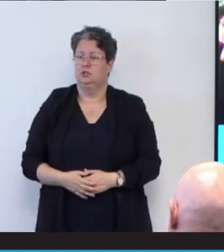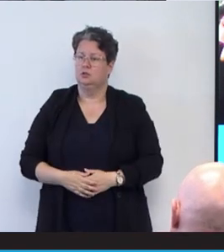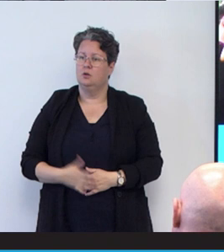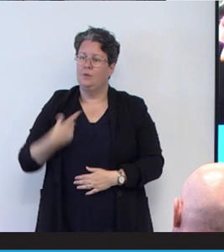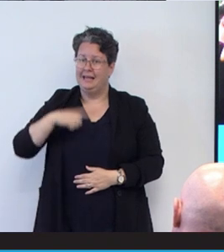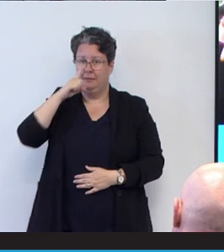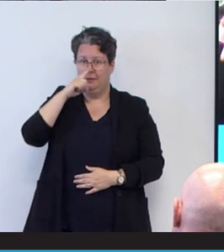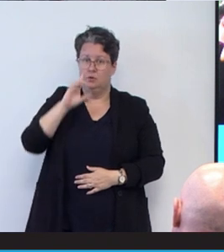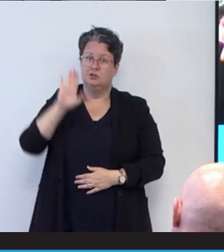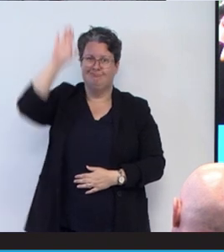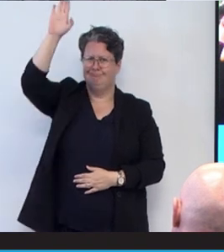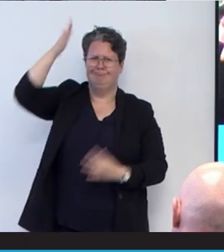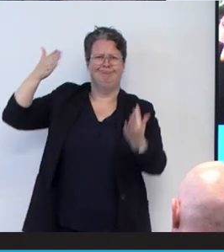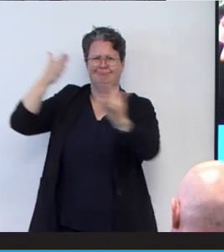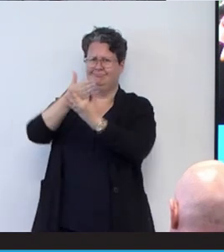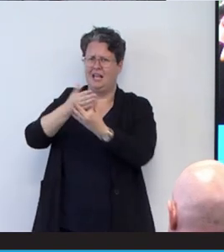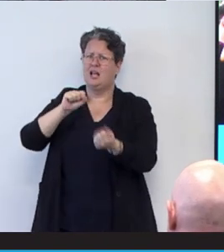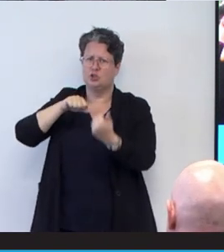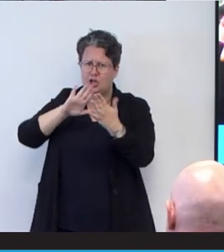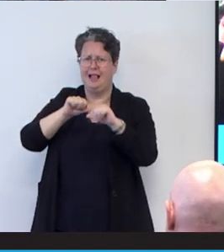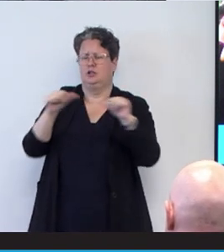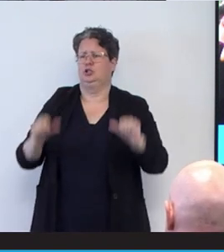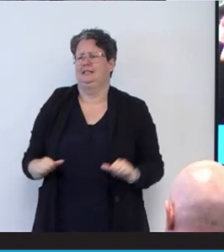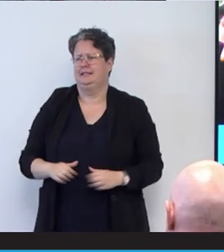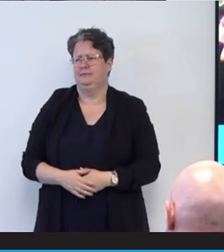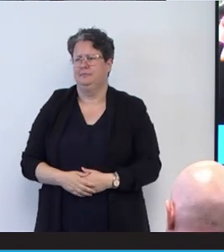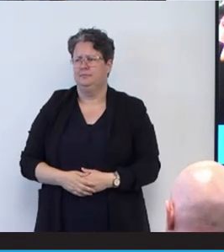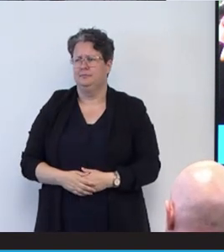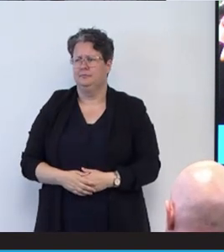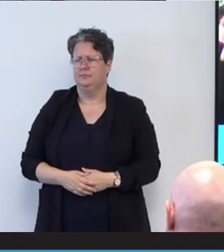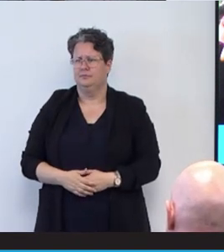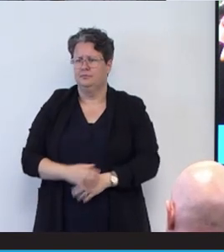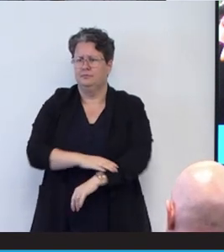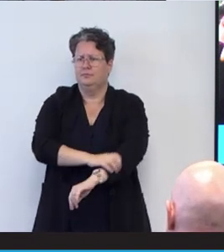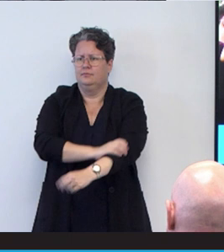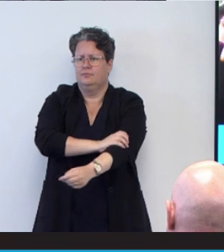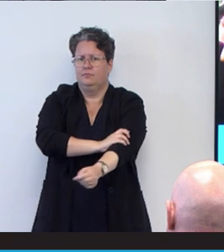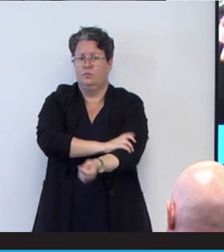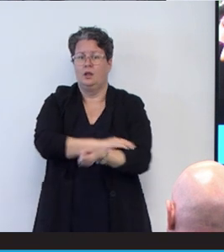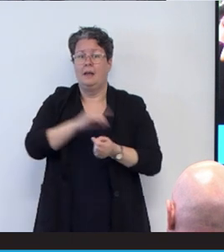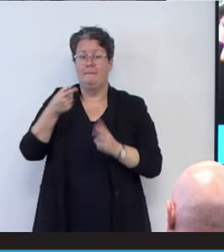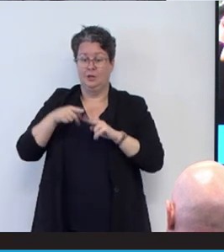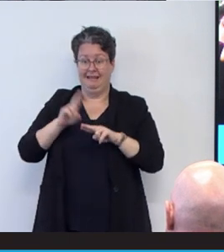people to challenge the systems because the only thing necessary for bad things to continue is for